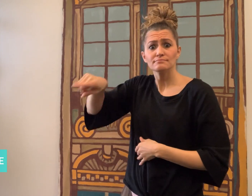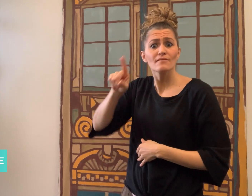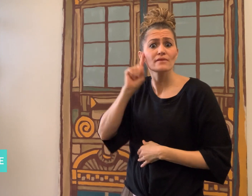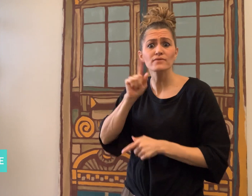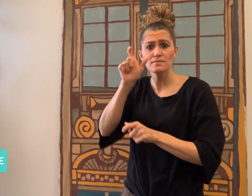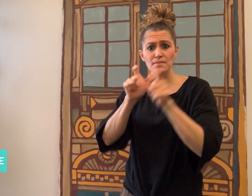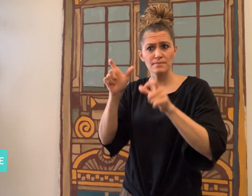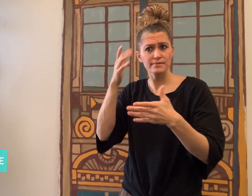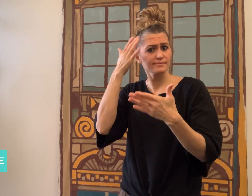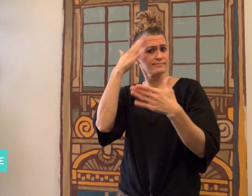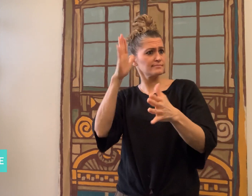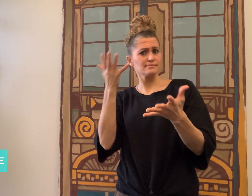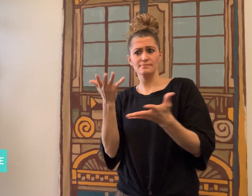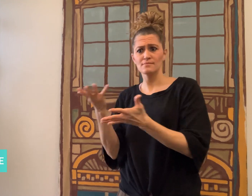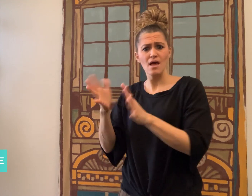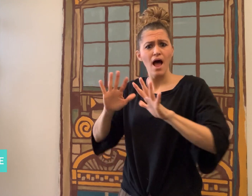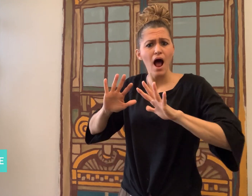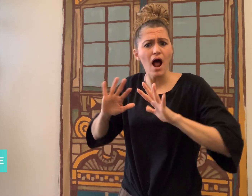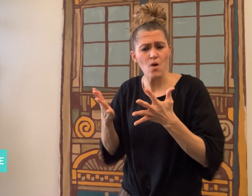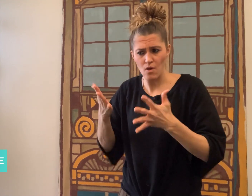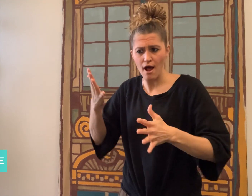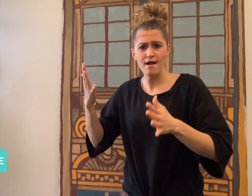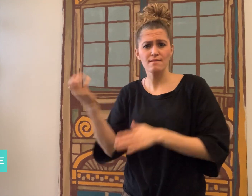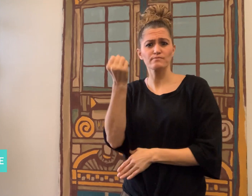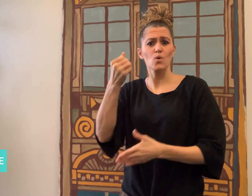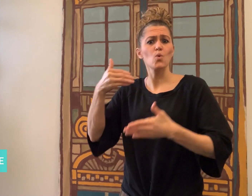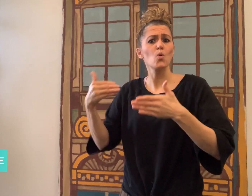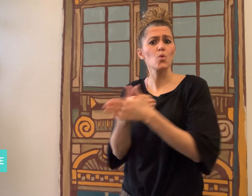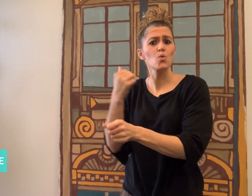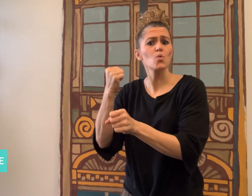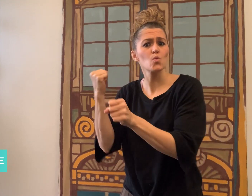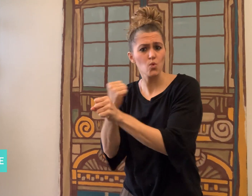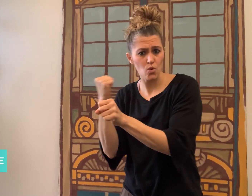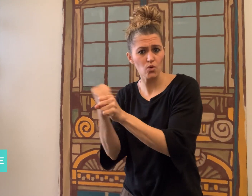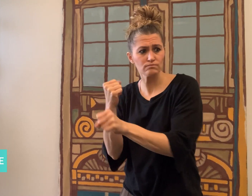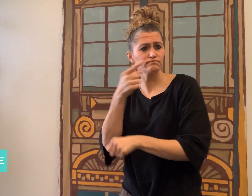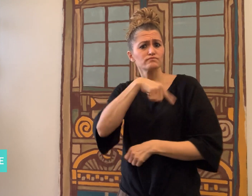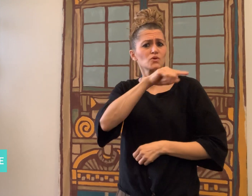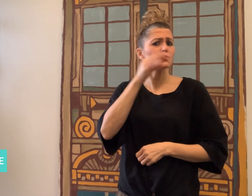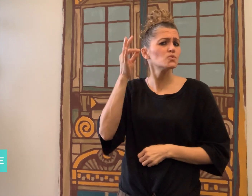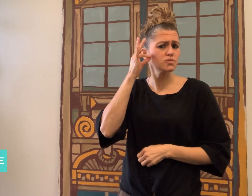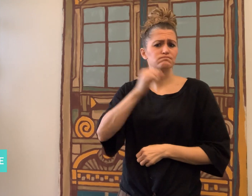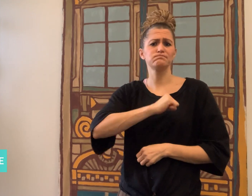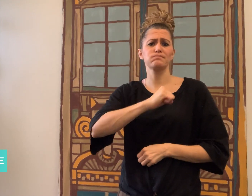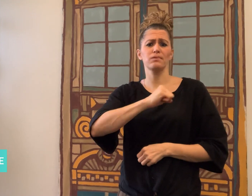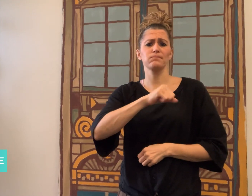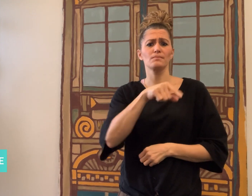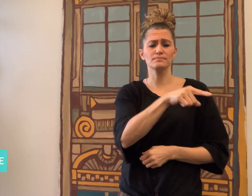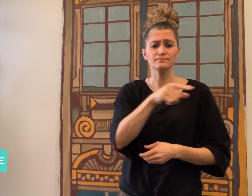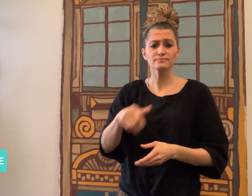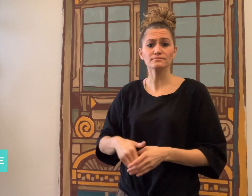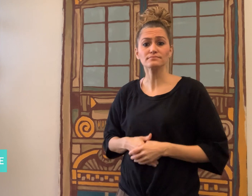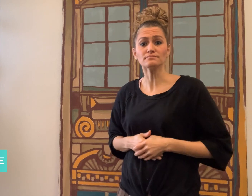to help Deaf people find new jobs.